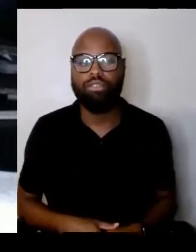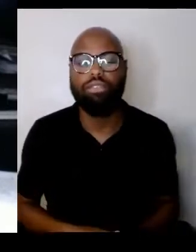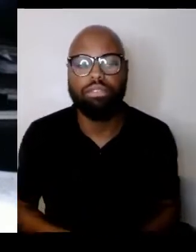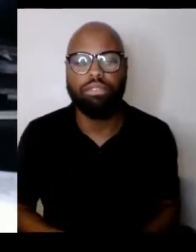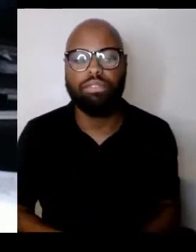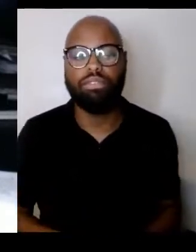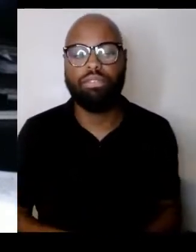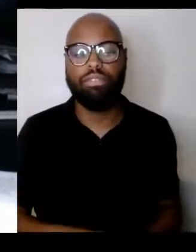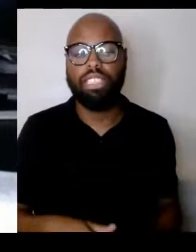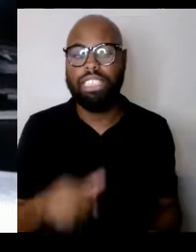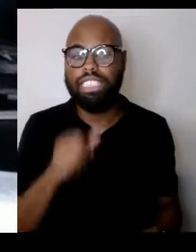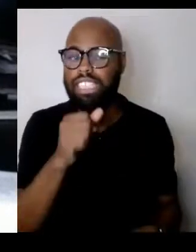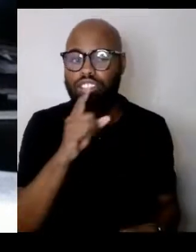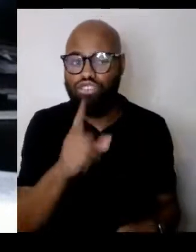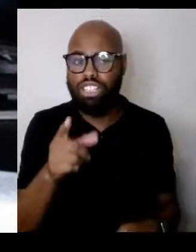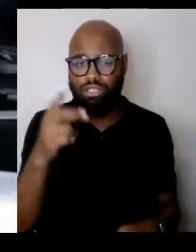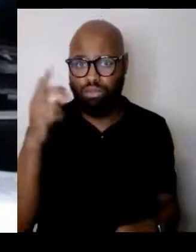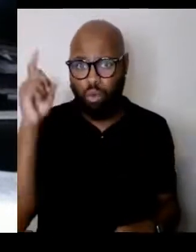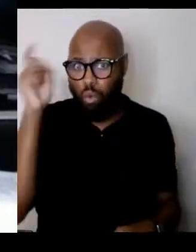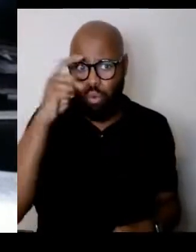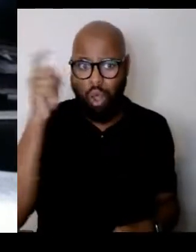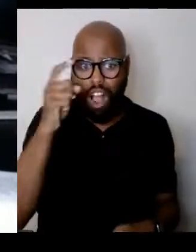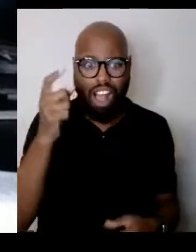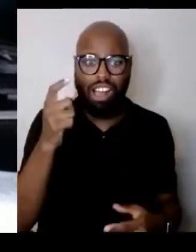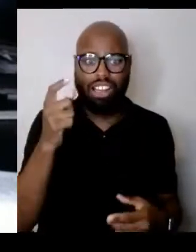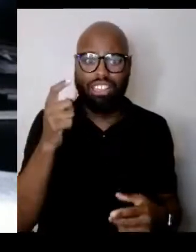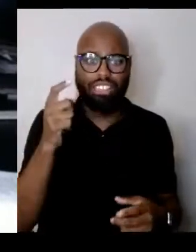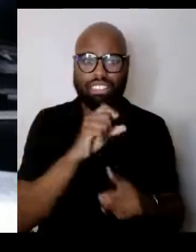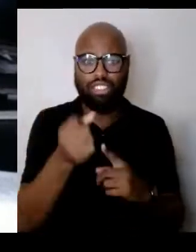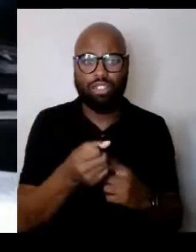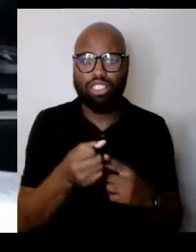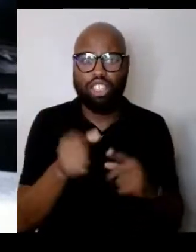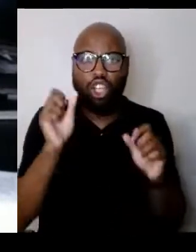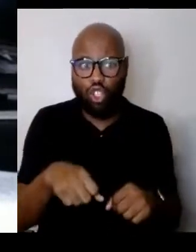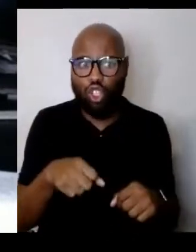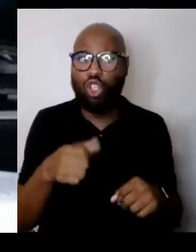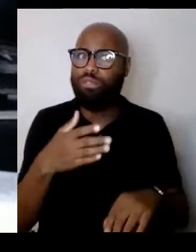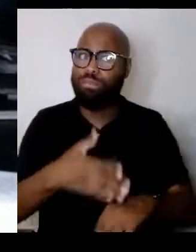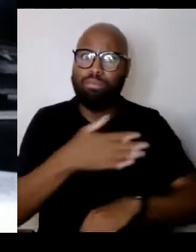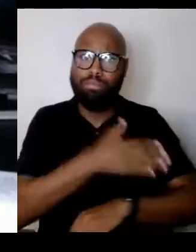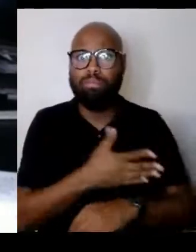very wise, it would be much better if we went out of our way